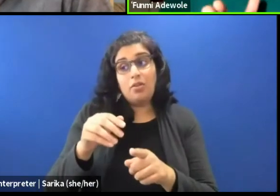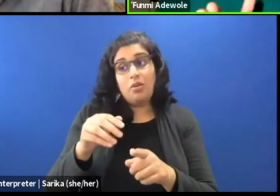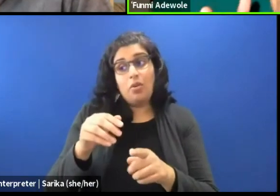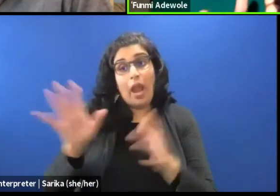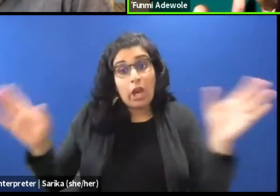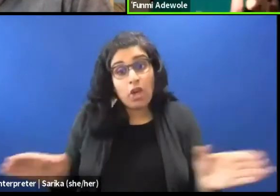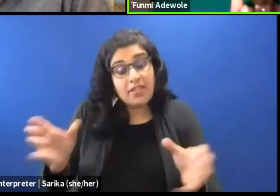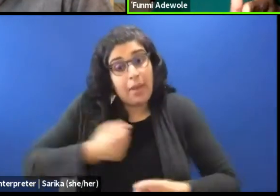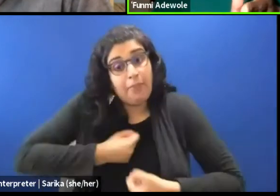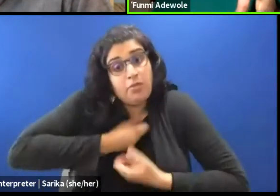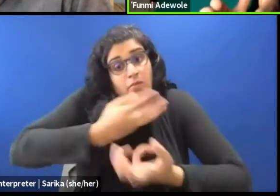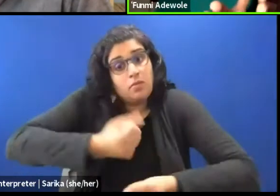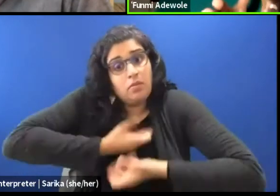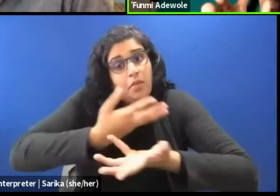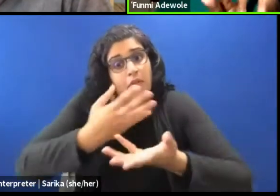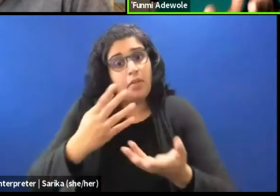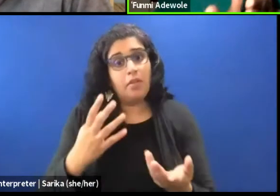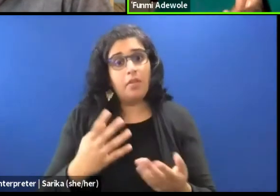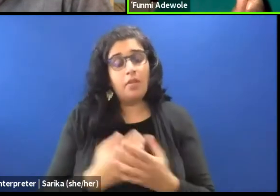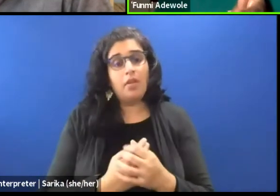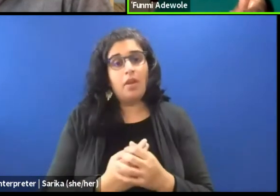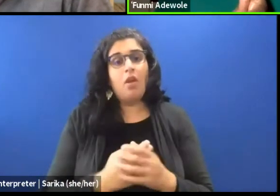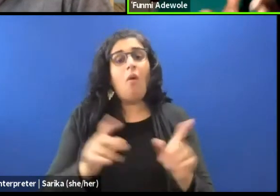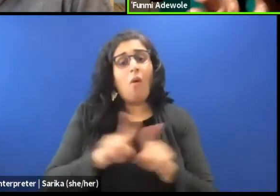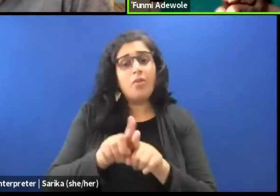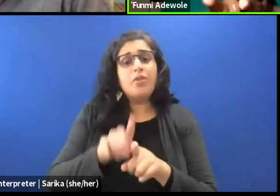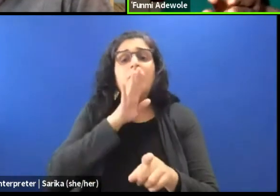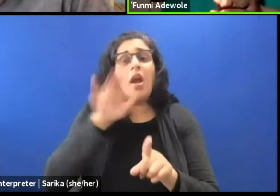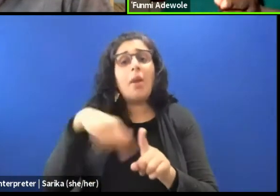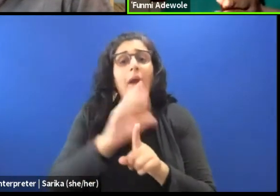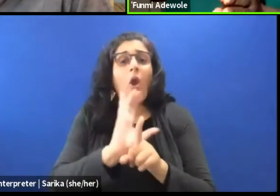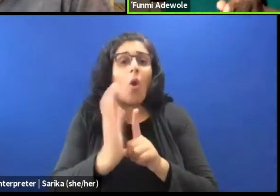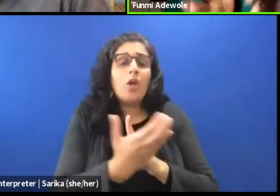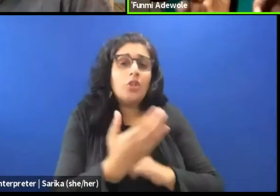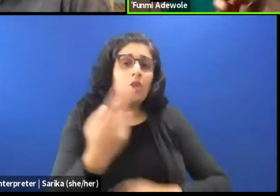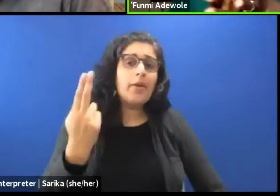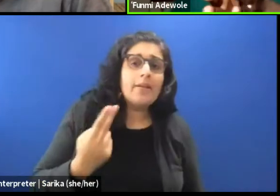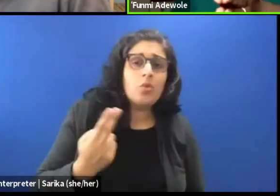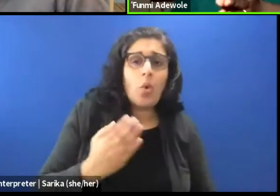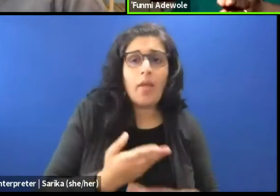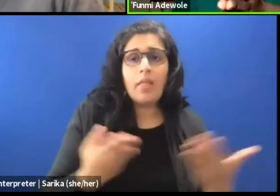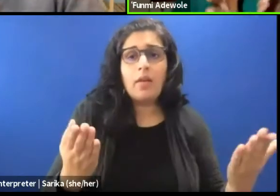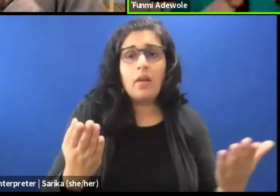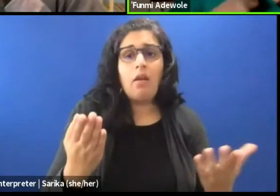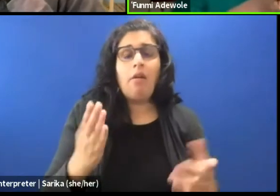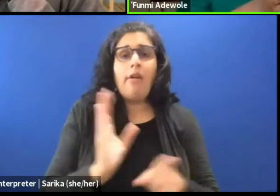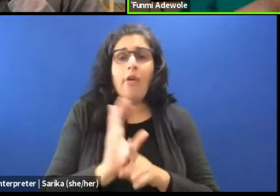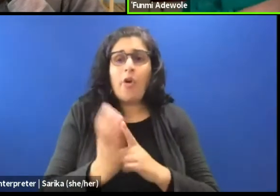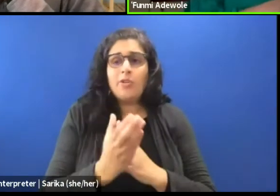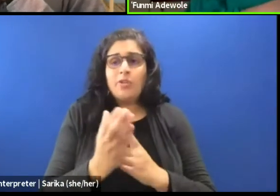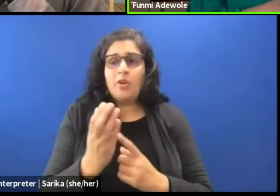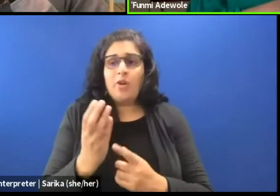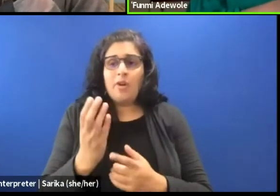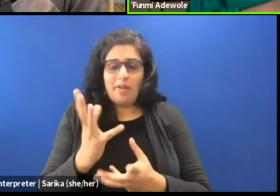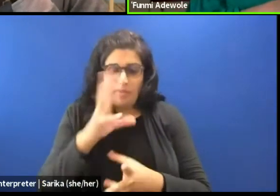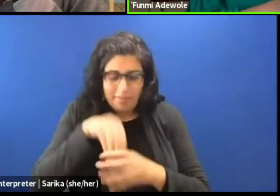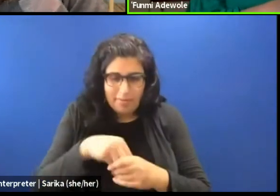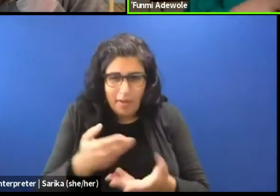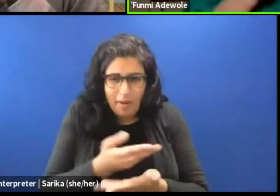You're also talking about cultural things, historical things, cultural artifacts, ways of life.